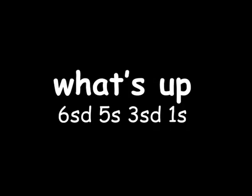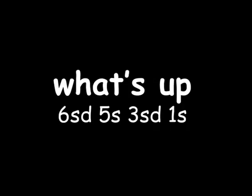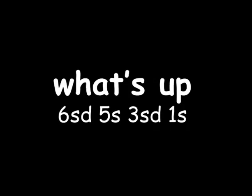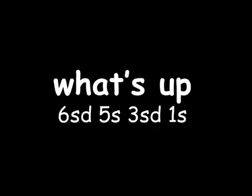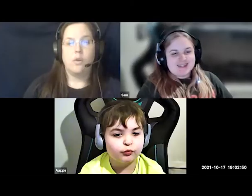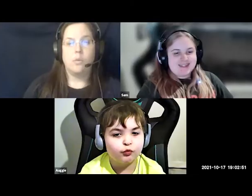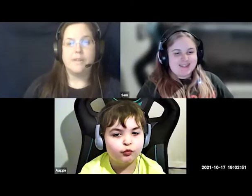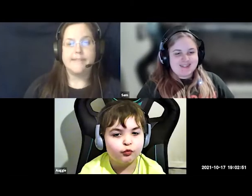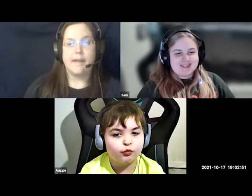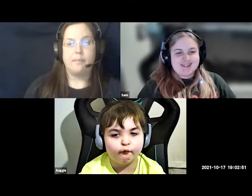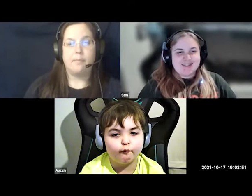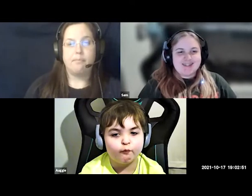what's up